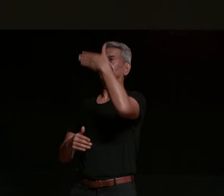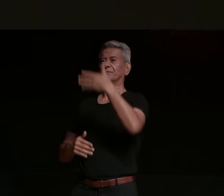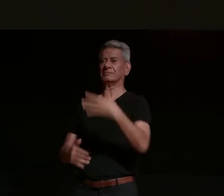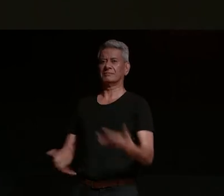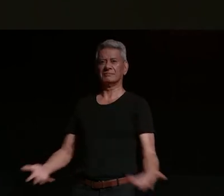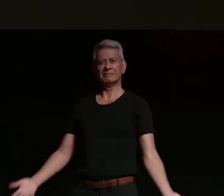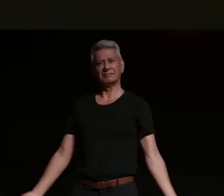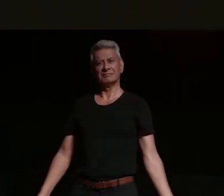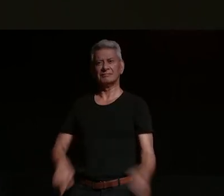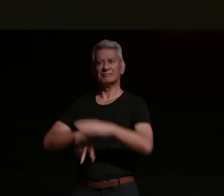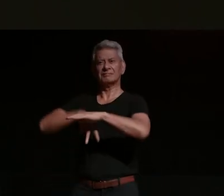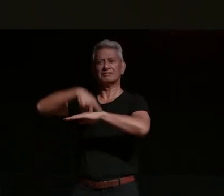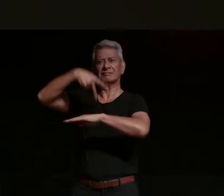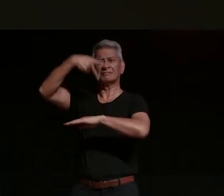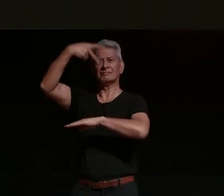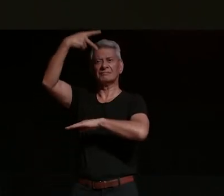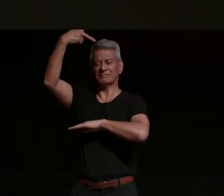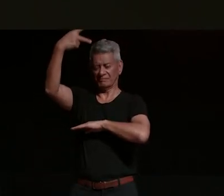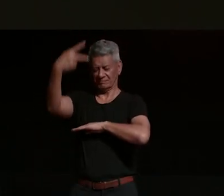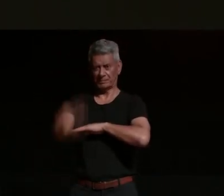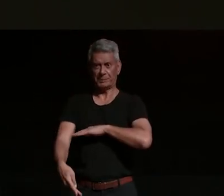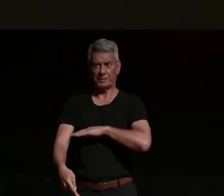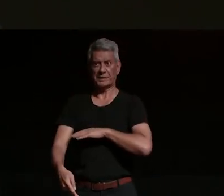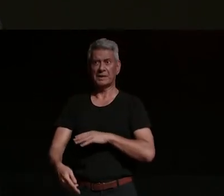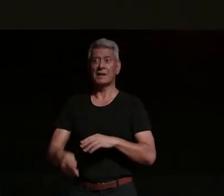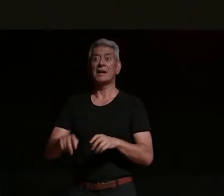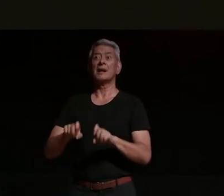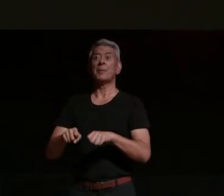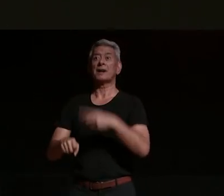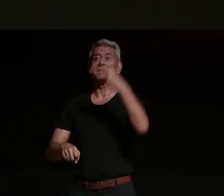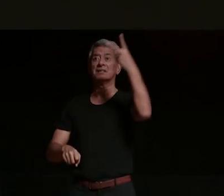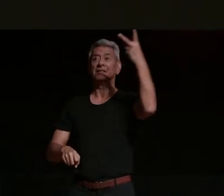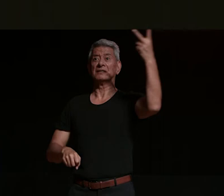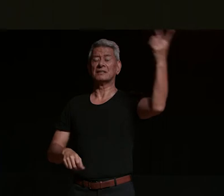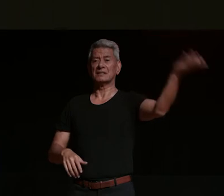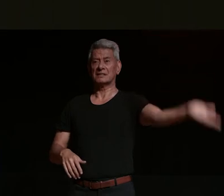straight over the car landed pretty well bike's gone flying he was trying to get to a little dirt